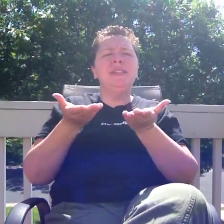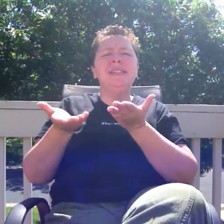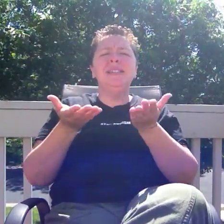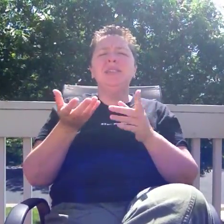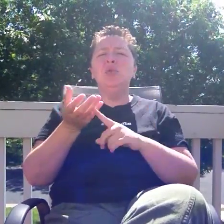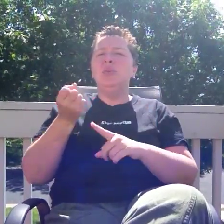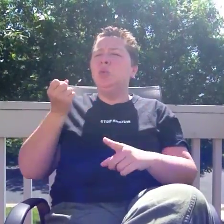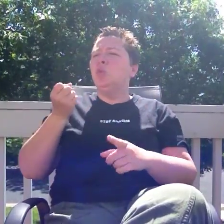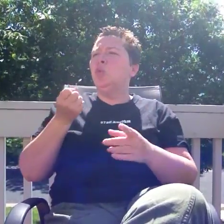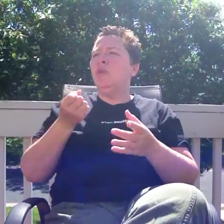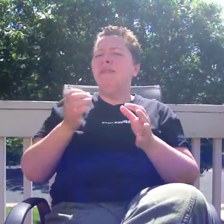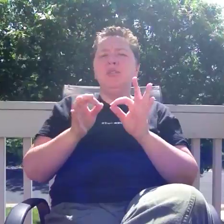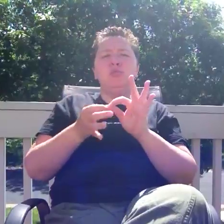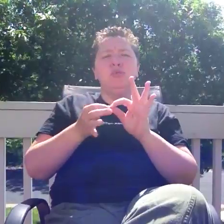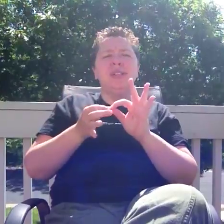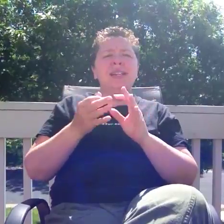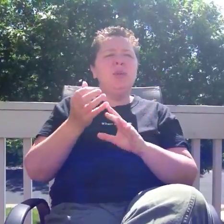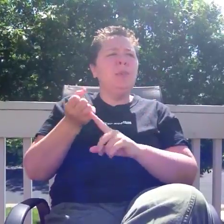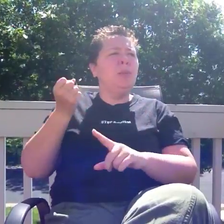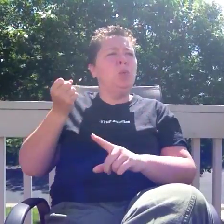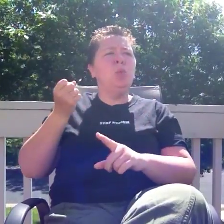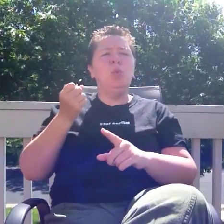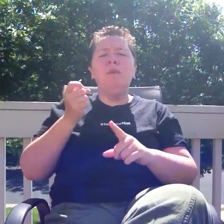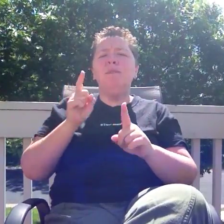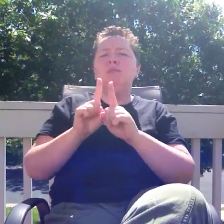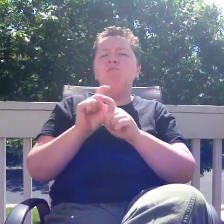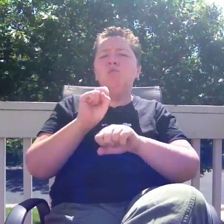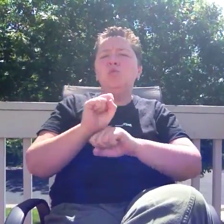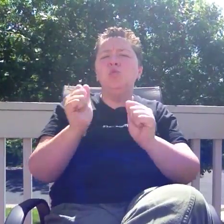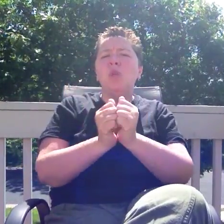Still, don't threaten to remove services, to stop allying.